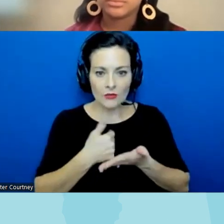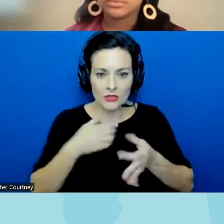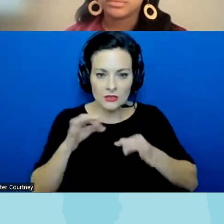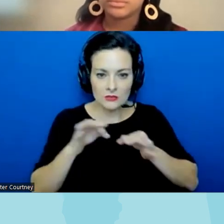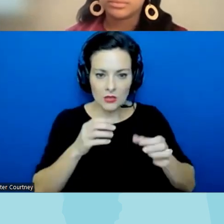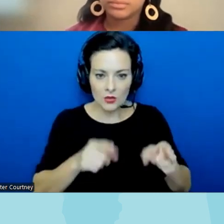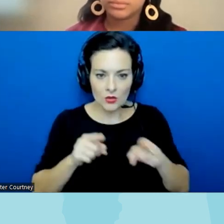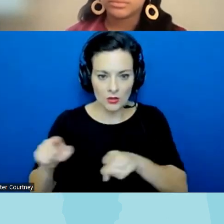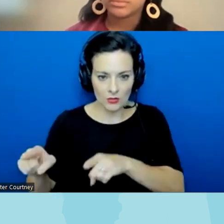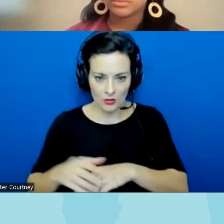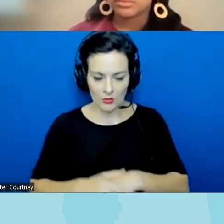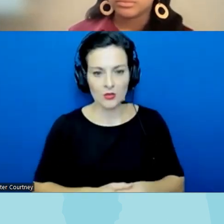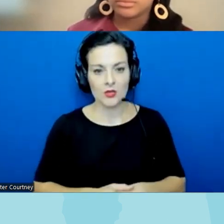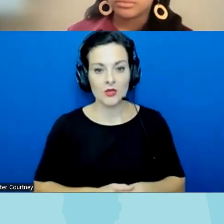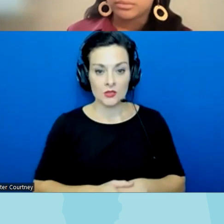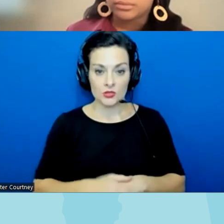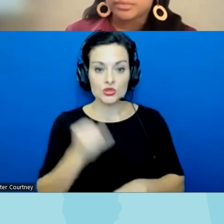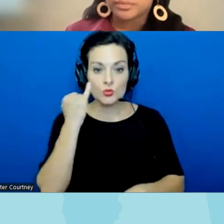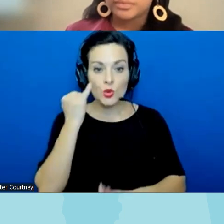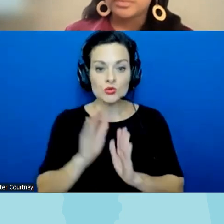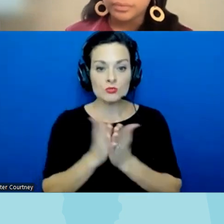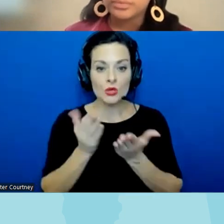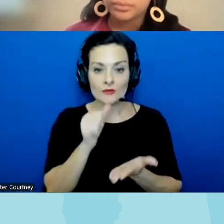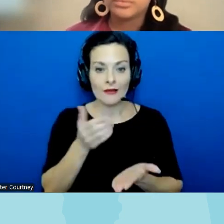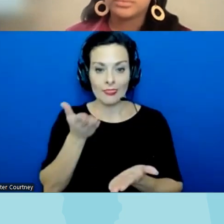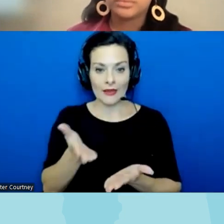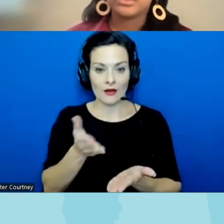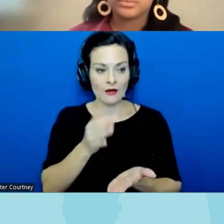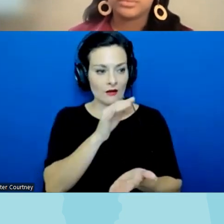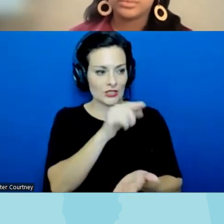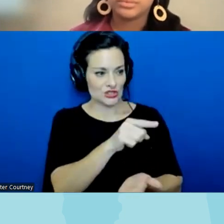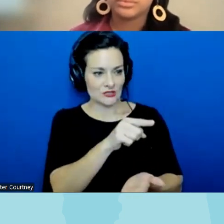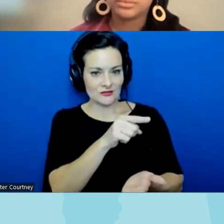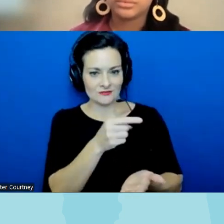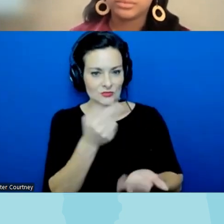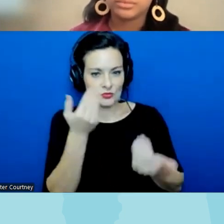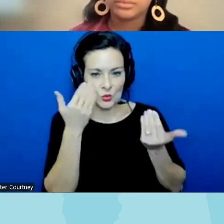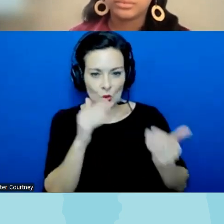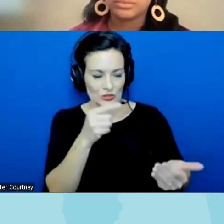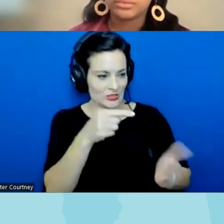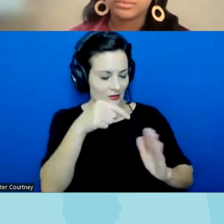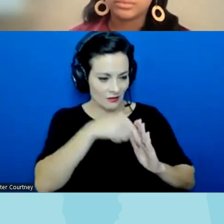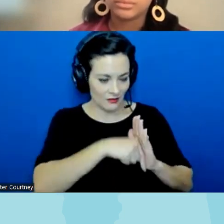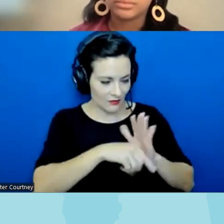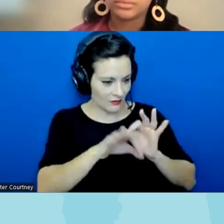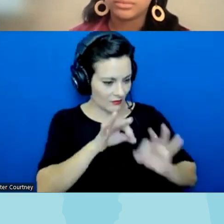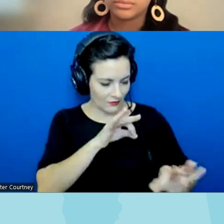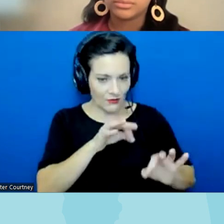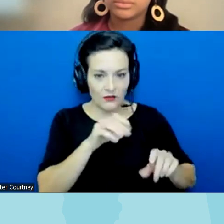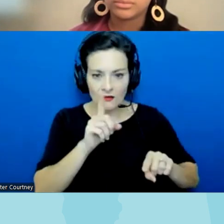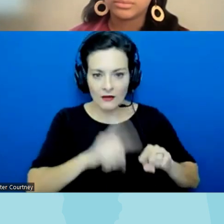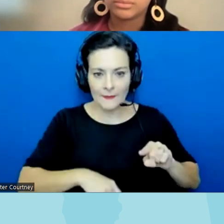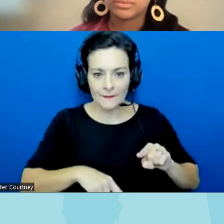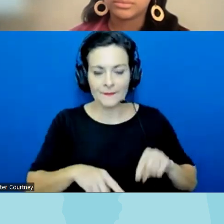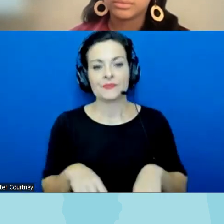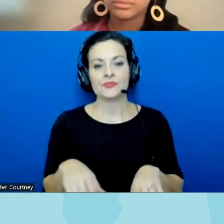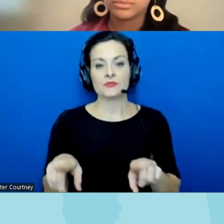not have happened with without the book and and uh and and exposure to it um it also prevents uh